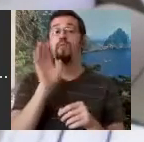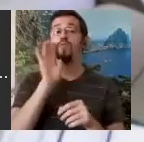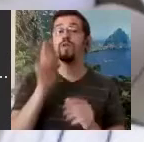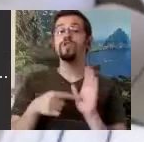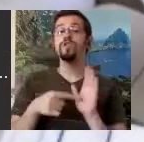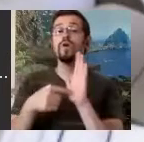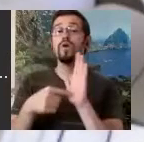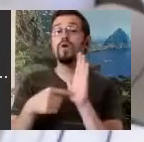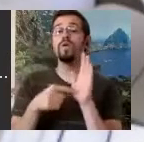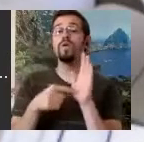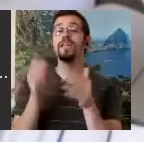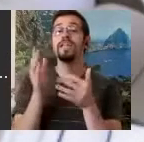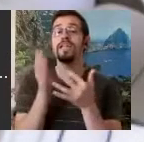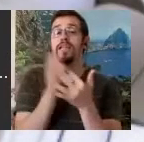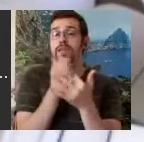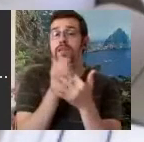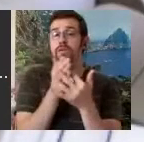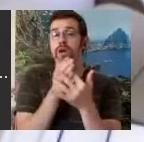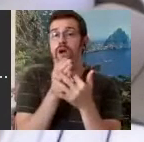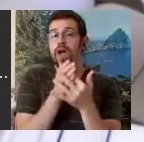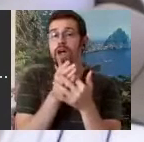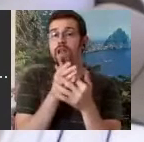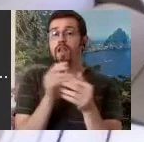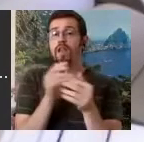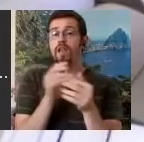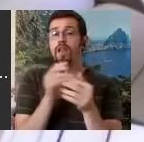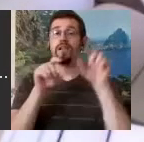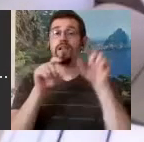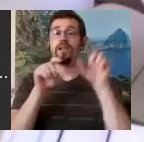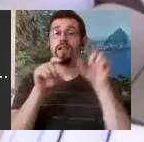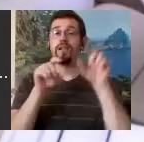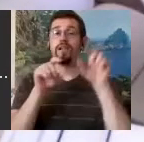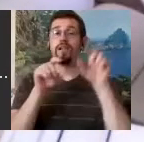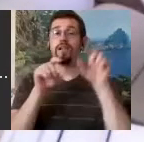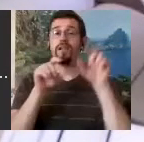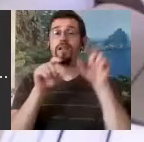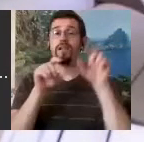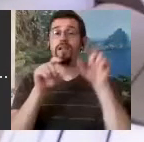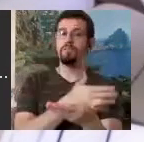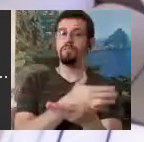under musical notes. And he had Pattern Stages and if you look at my DanceWriting